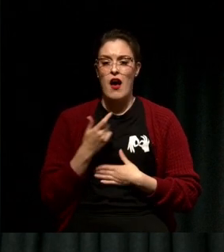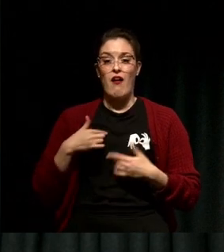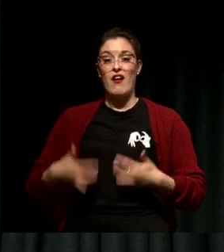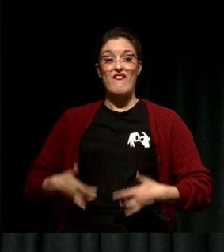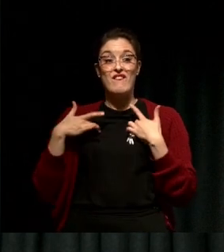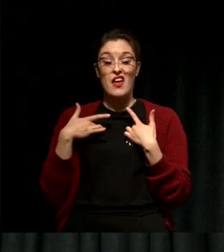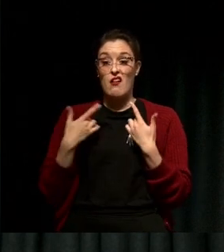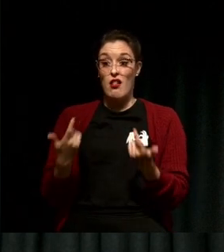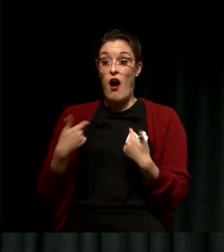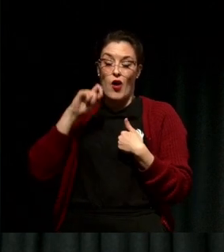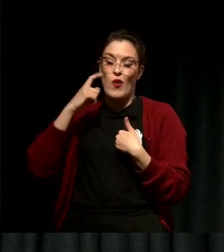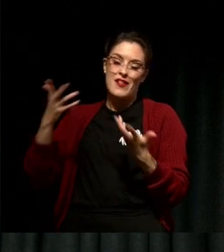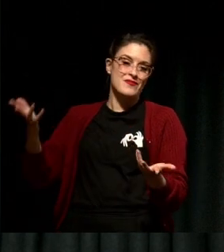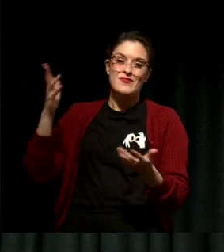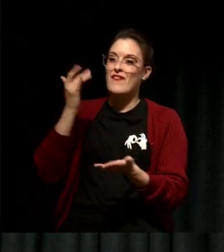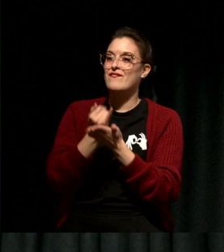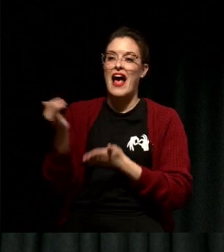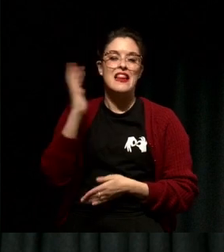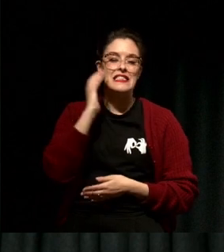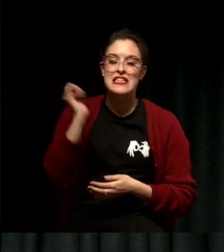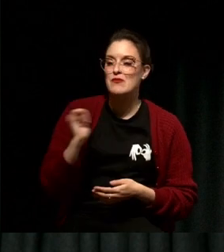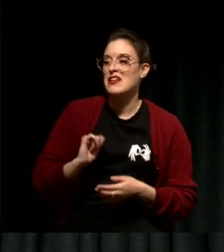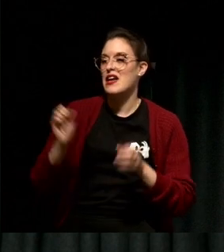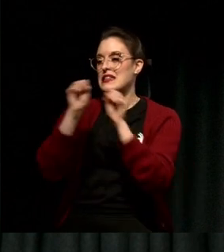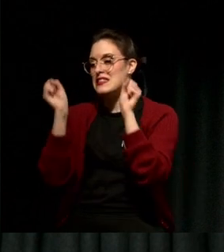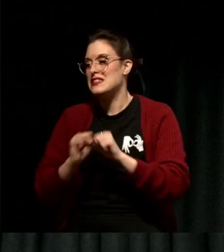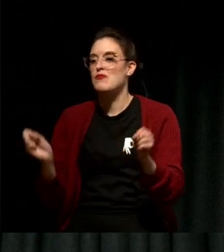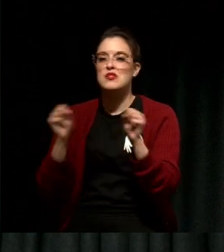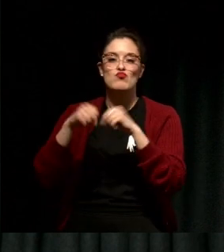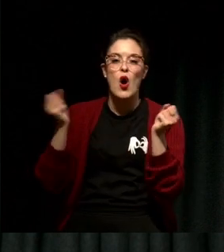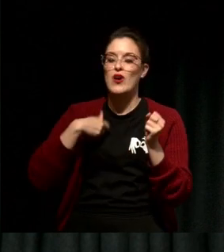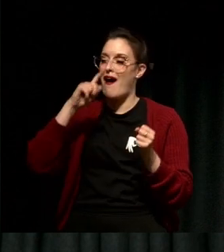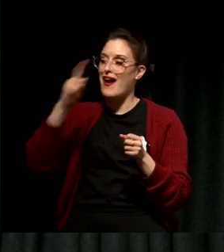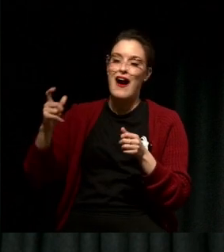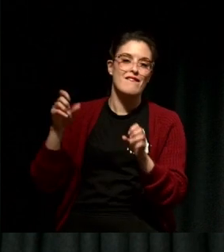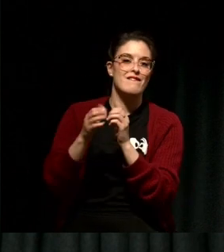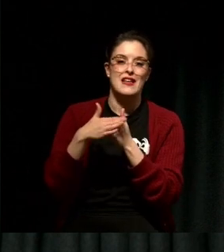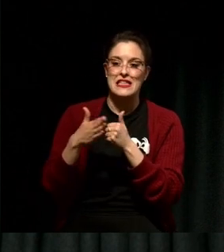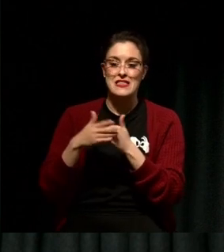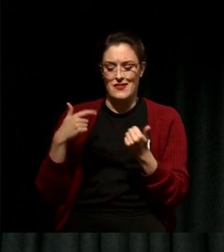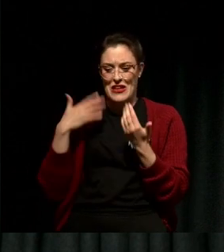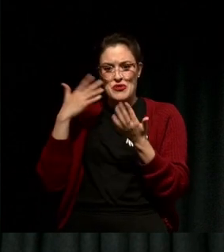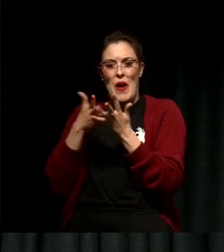fail again no matter what I did, that the system was rigged against me, and I didn't know how to get away from that feeling or deal with it.